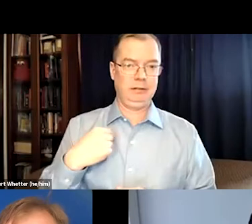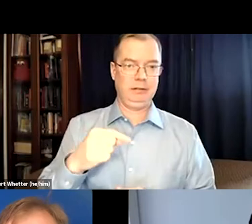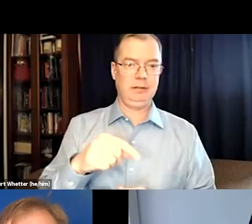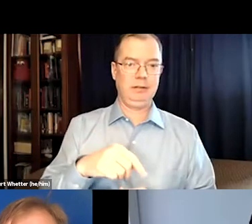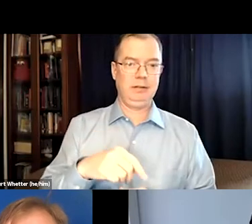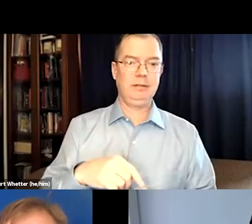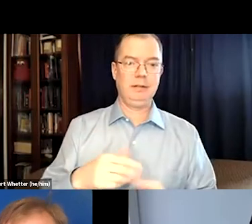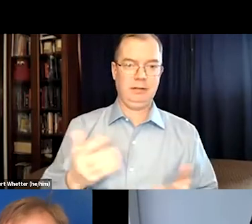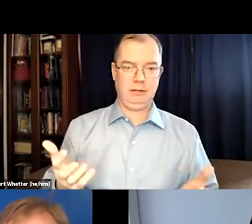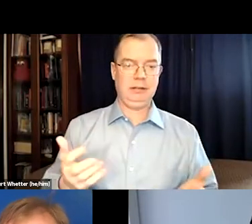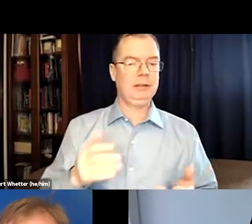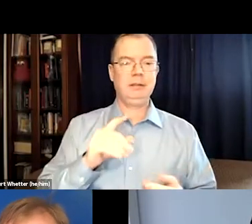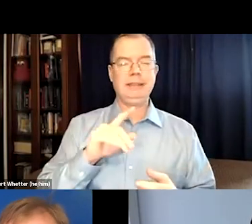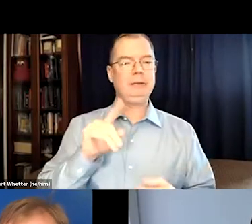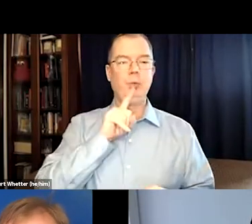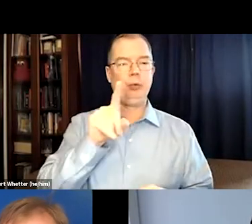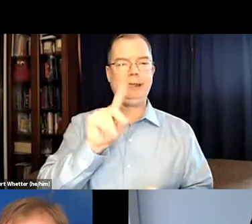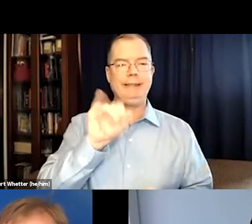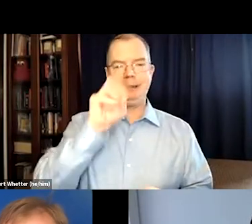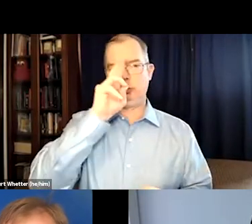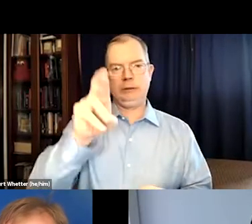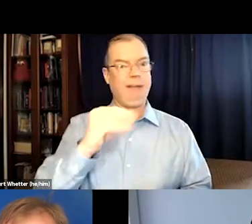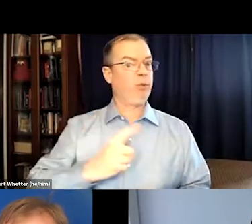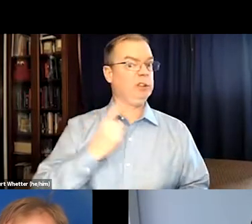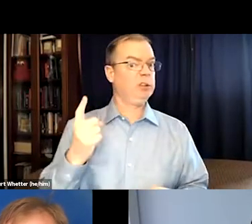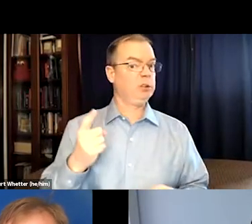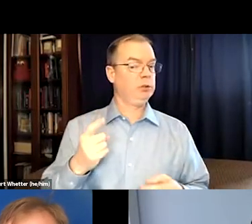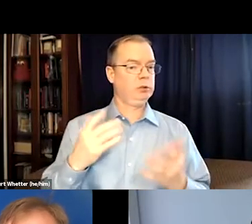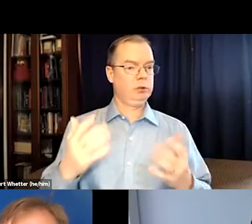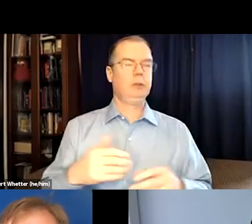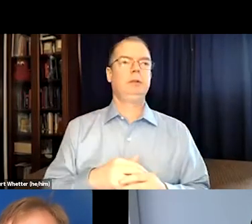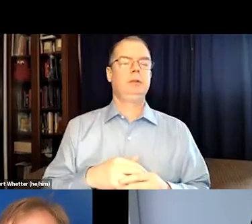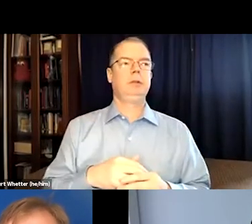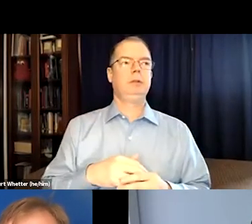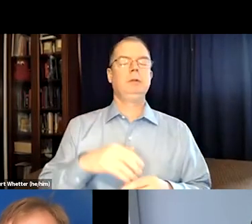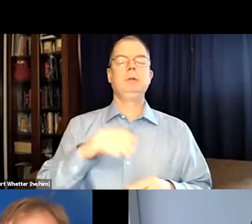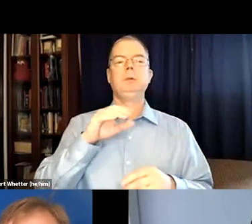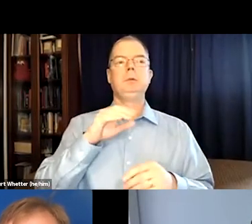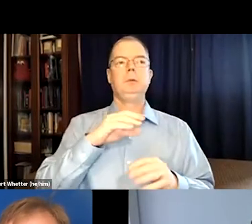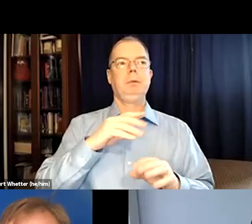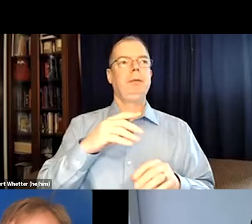It's infantilizing us. And it's very disrespectful and insulting.